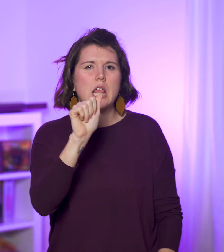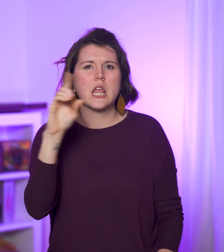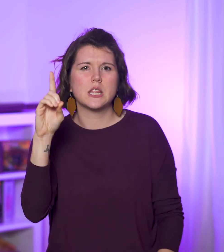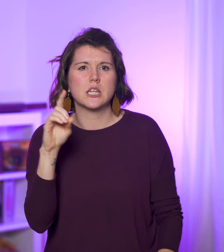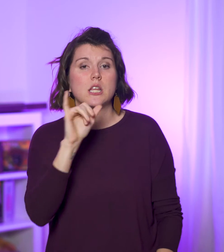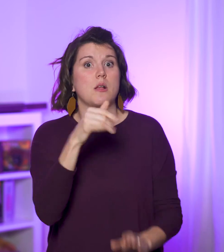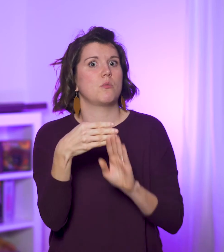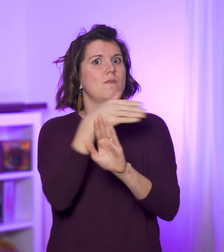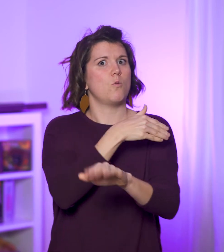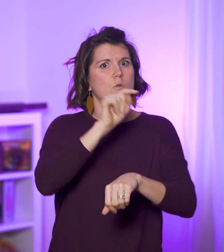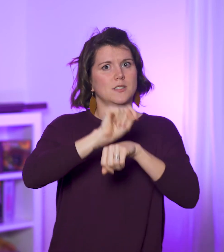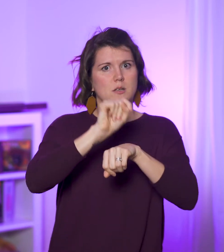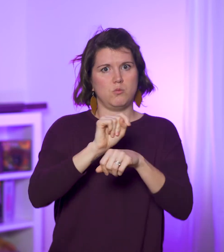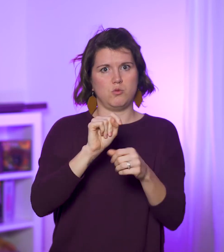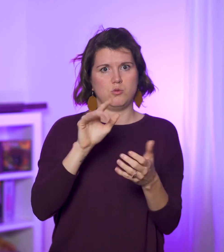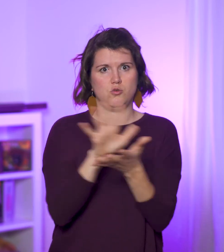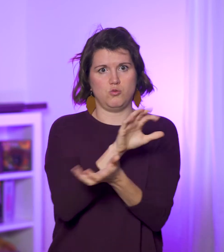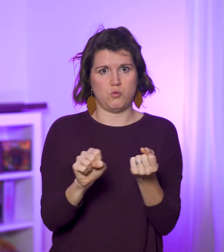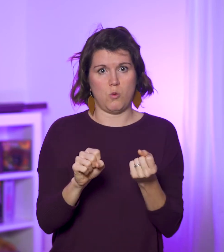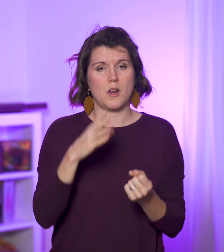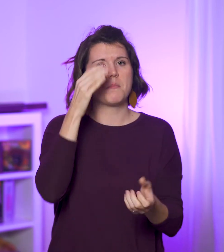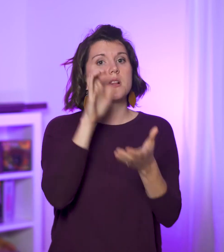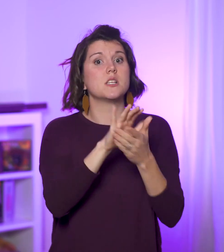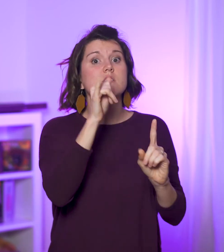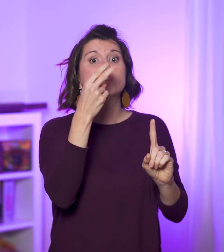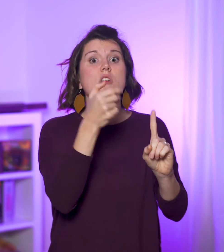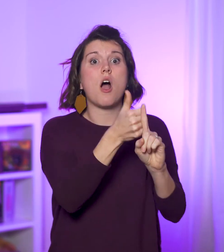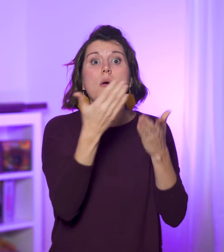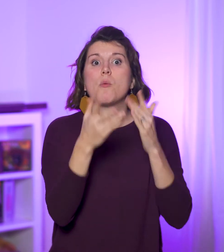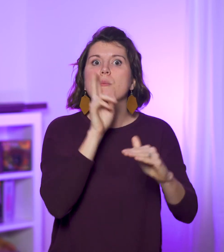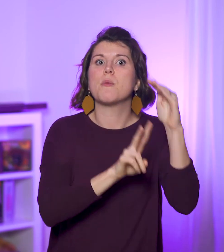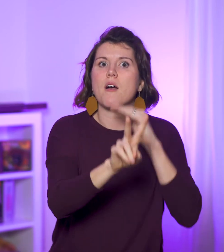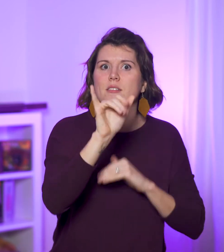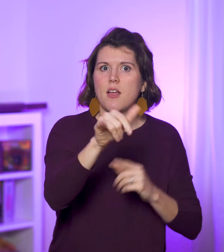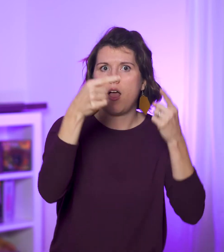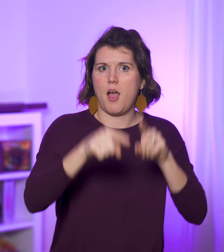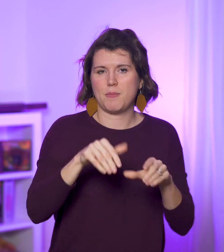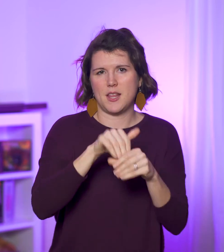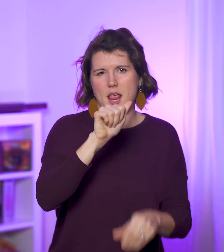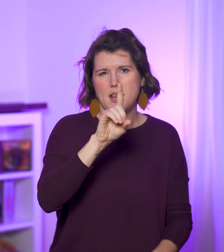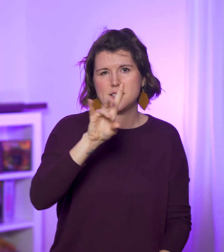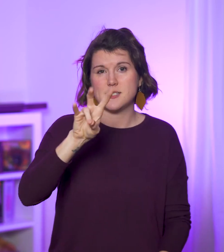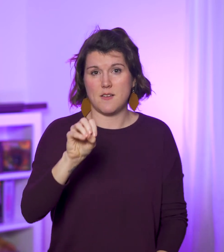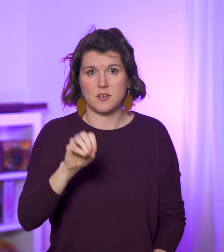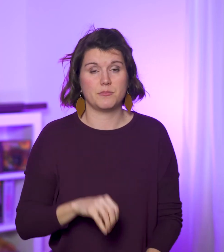before the temple was destroyed, and they believe John prophesied what happened in AD 70.